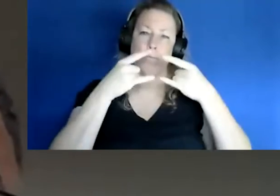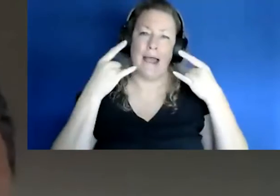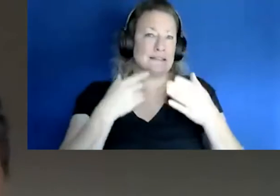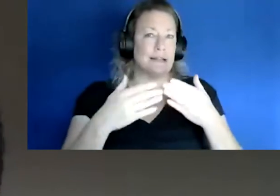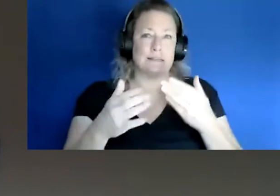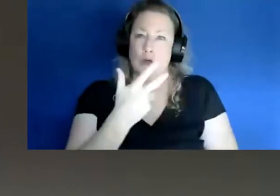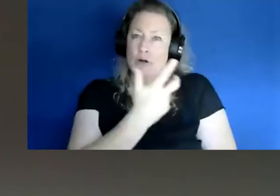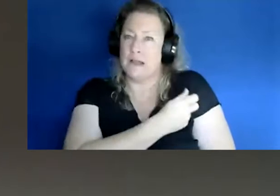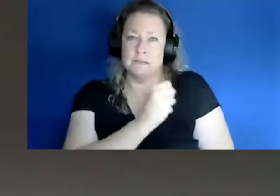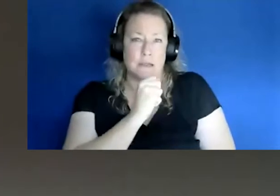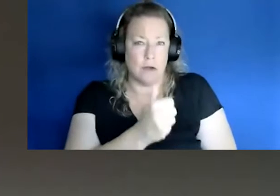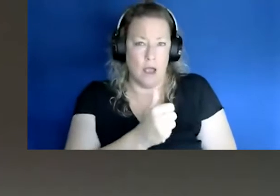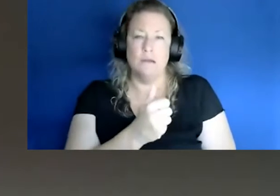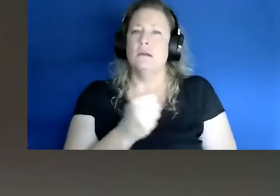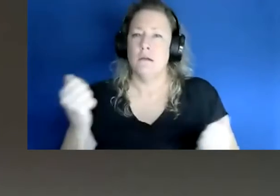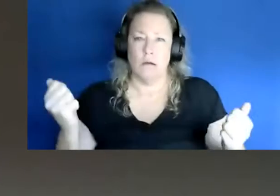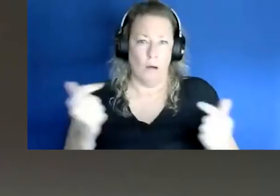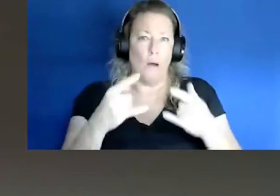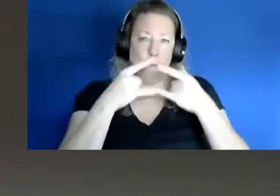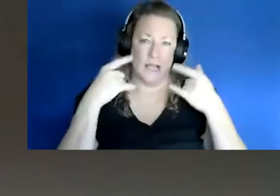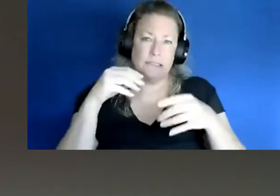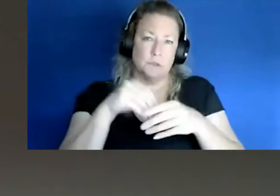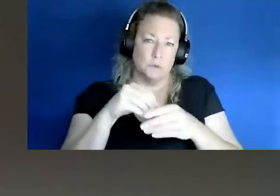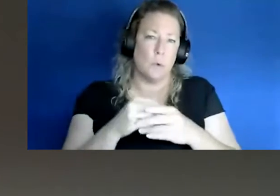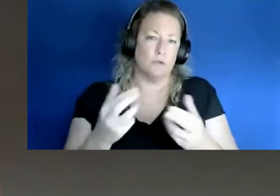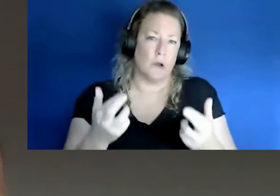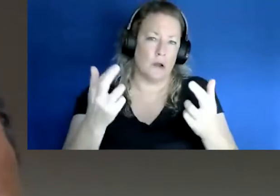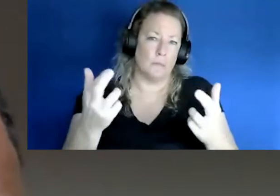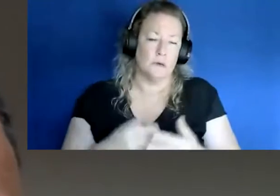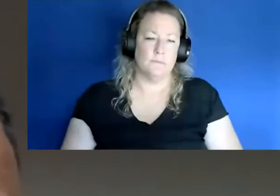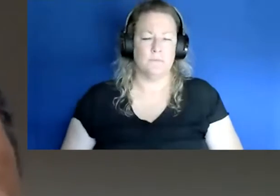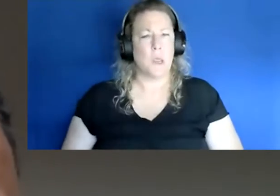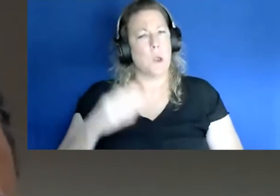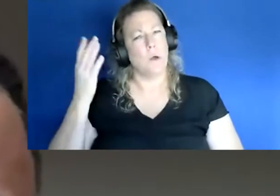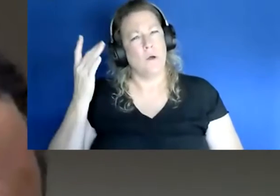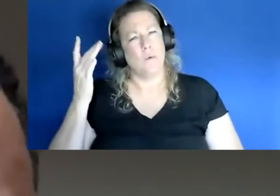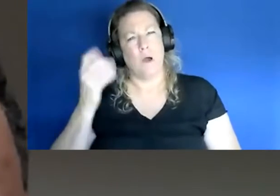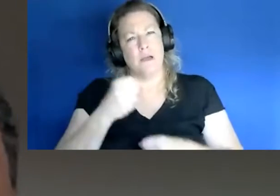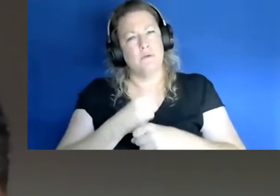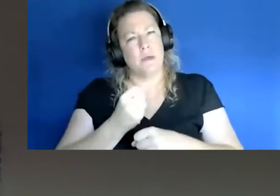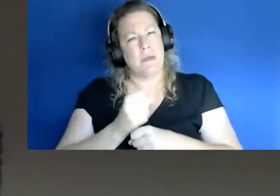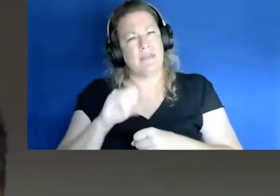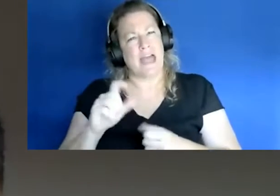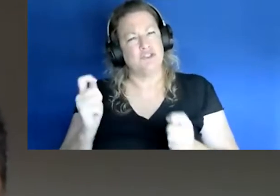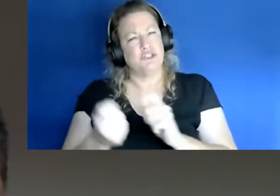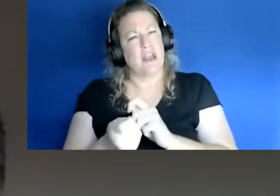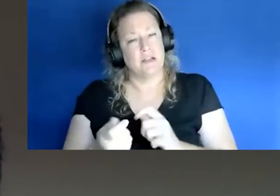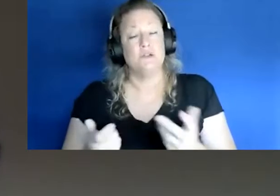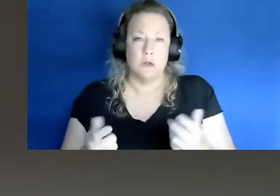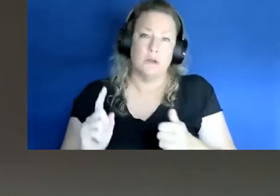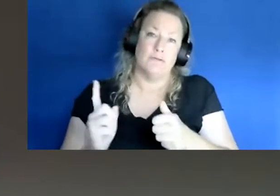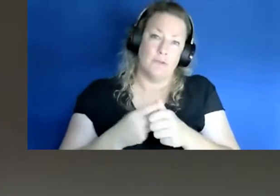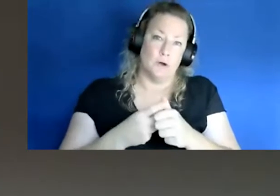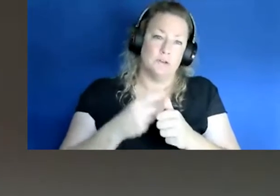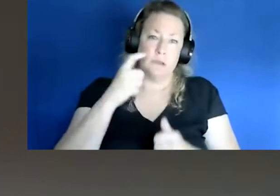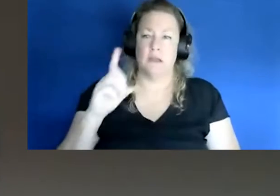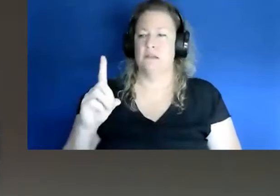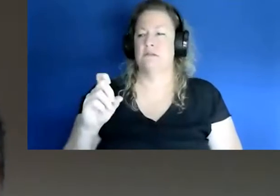indoors. Why did they make the that new change? One of course is due to the delta variant. When